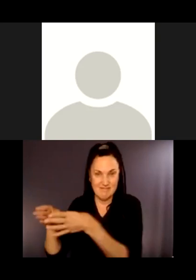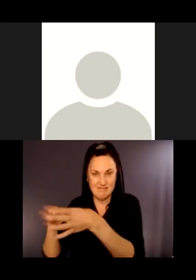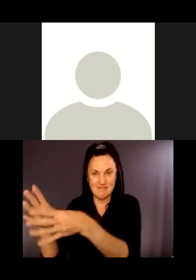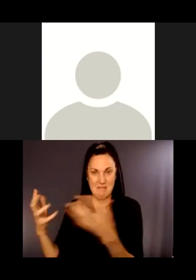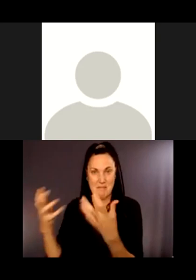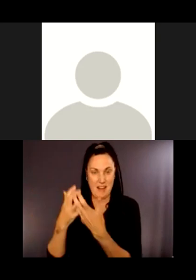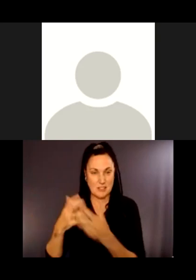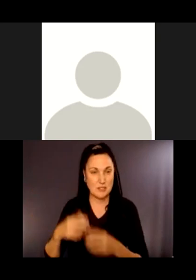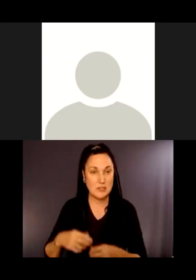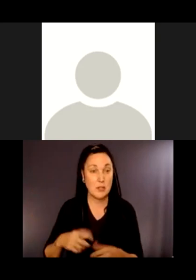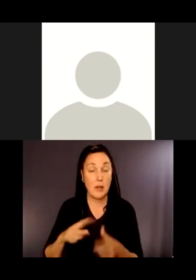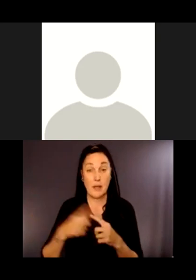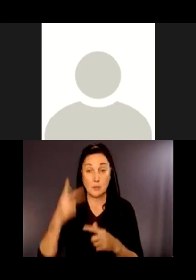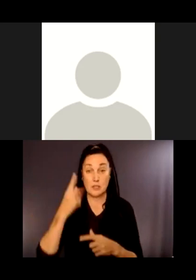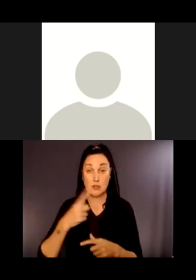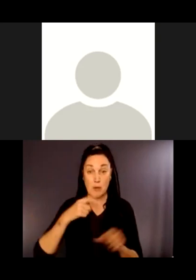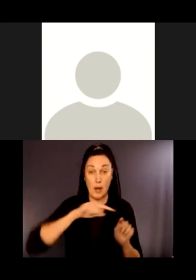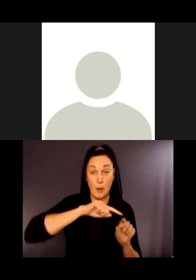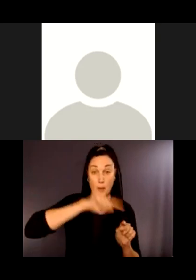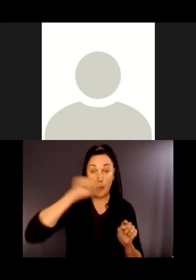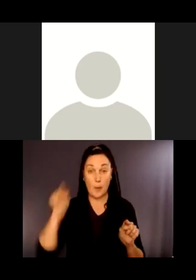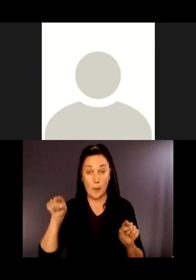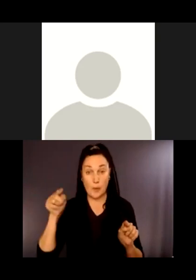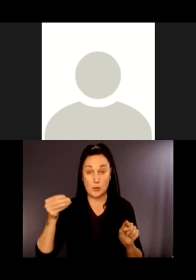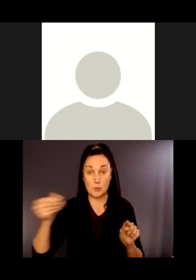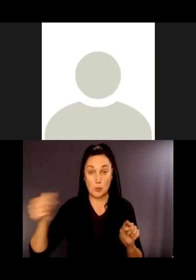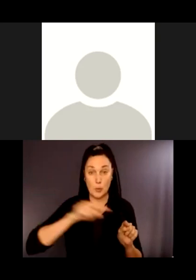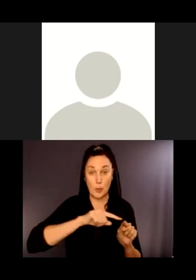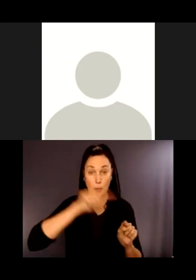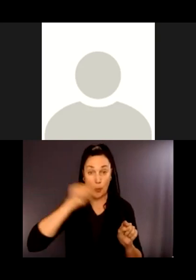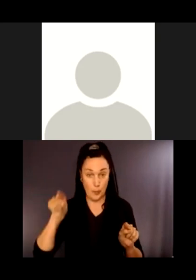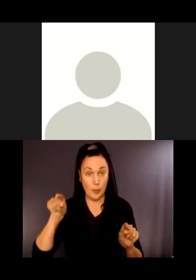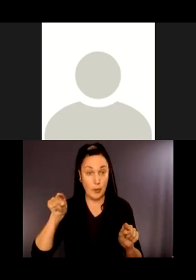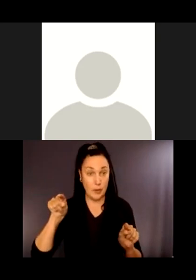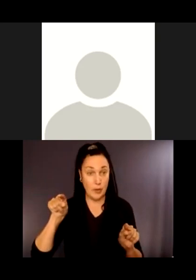So this line is over the top of the jagged line.